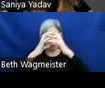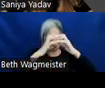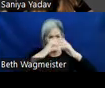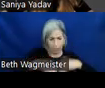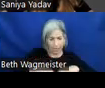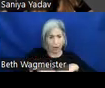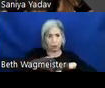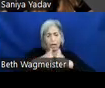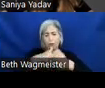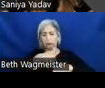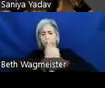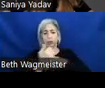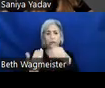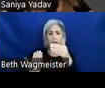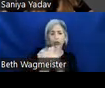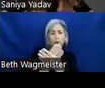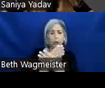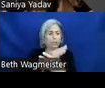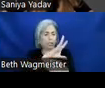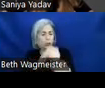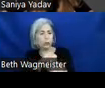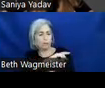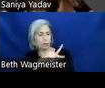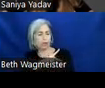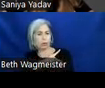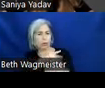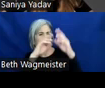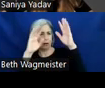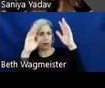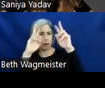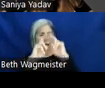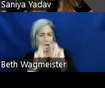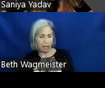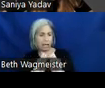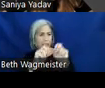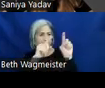new inclusive persona by analyzing each area of SETT based on this information.